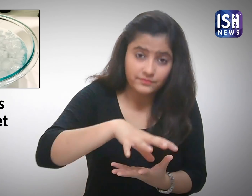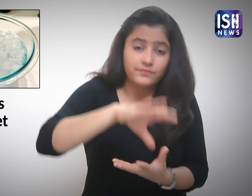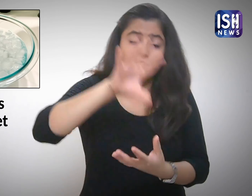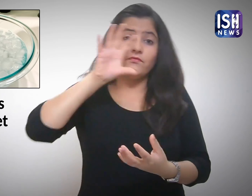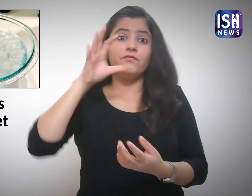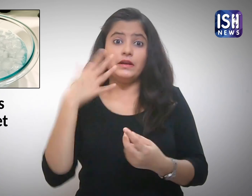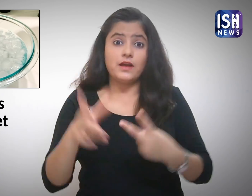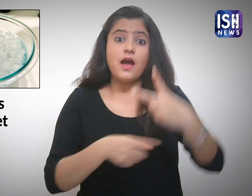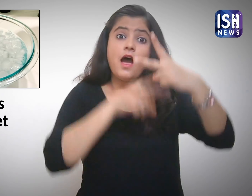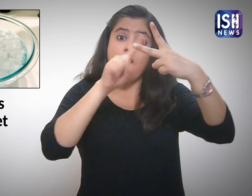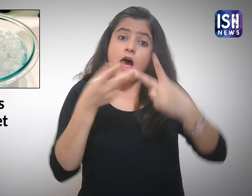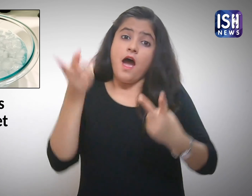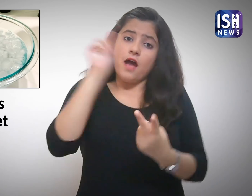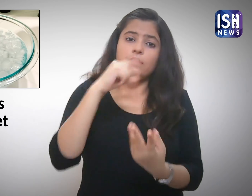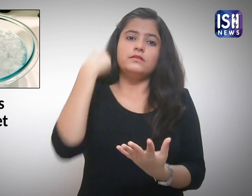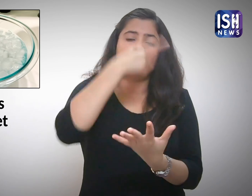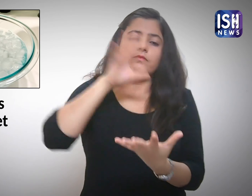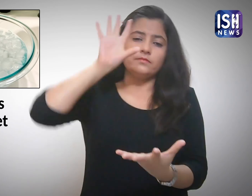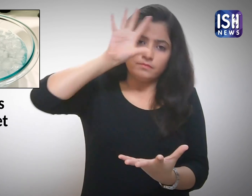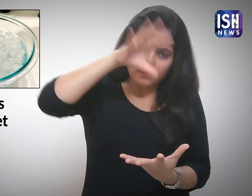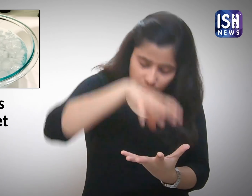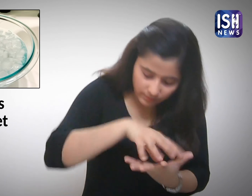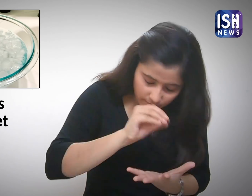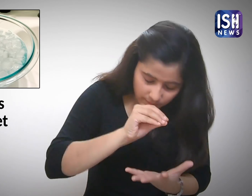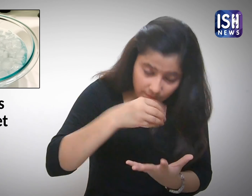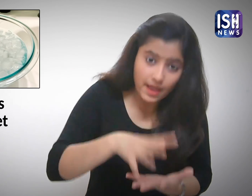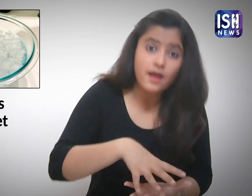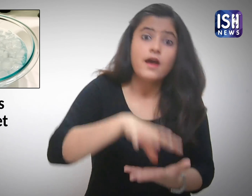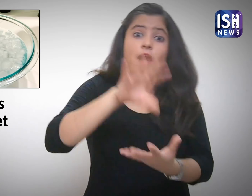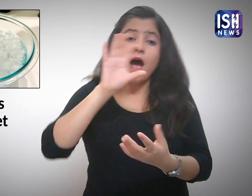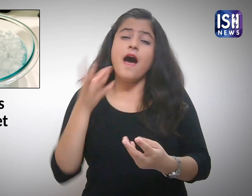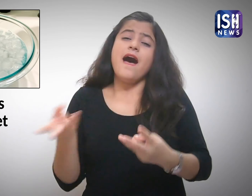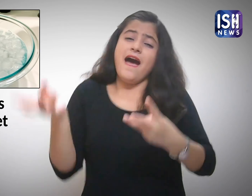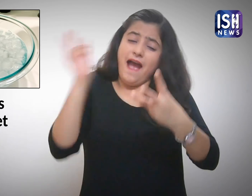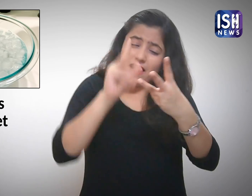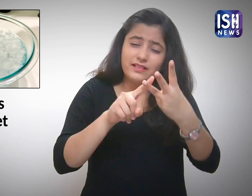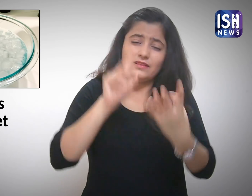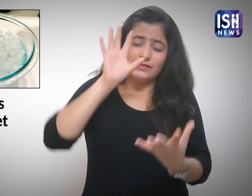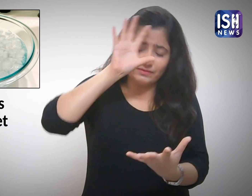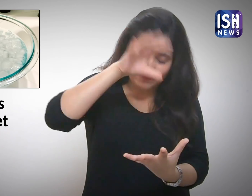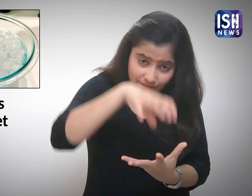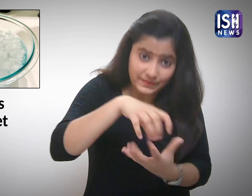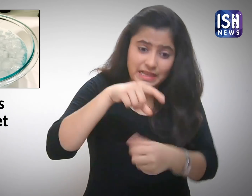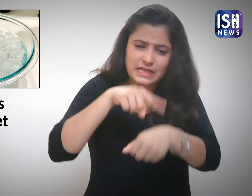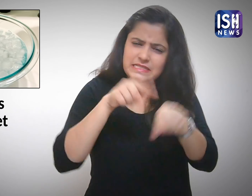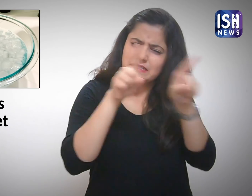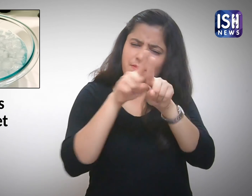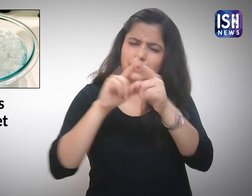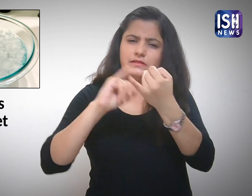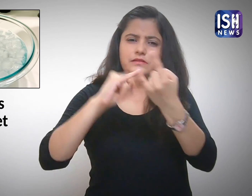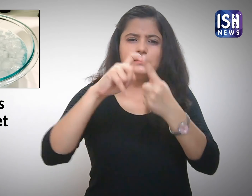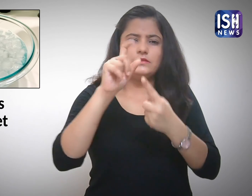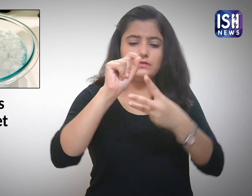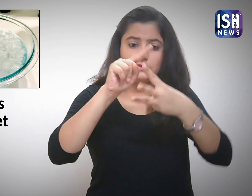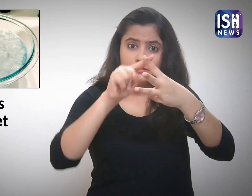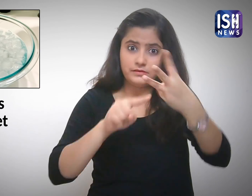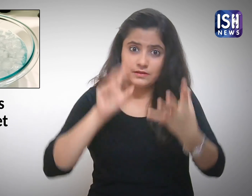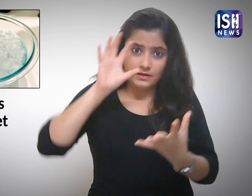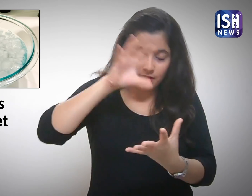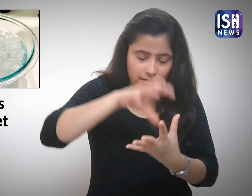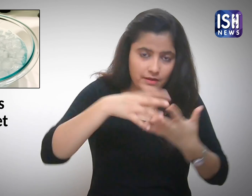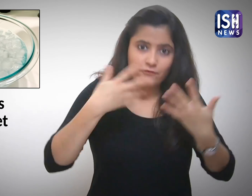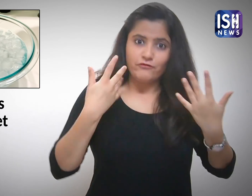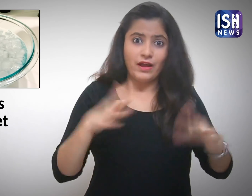Remove it and repeat for 2 more times. Total 3 times.